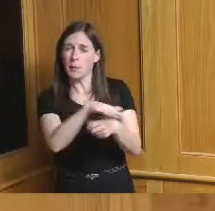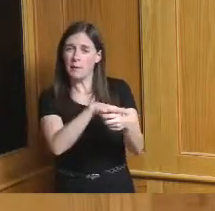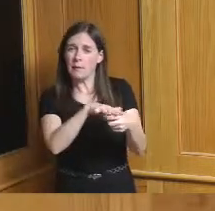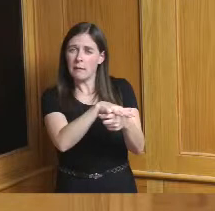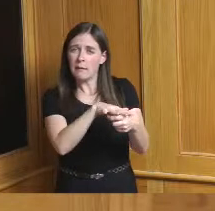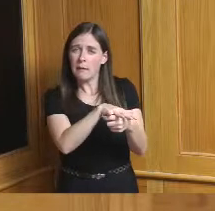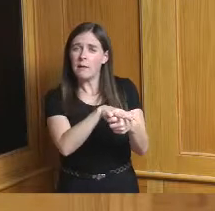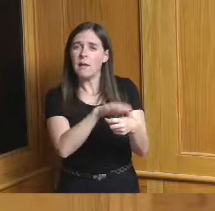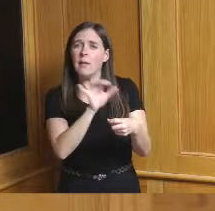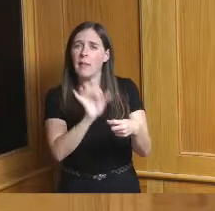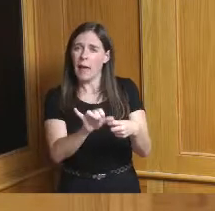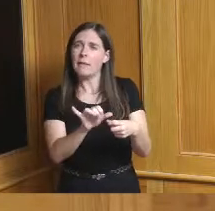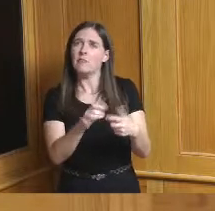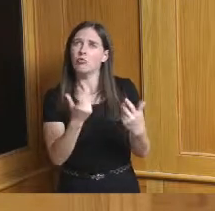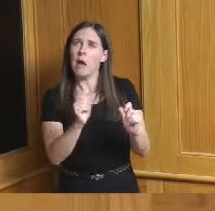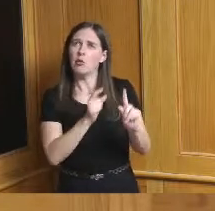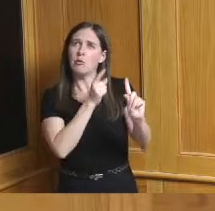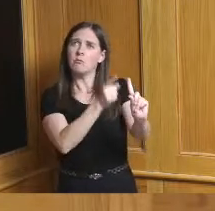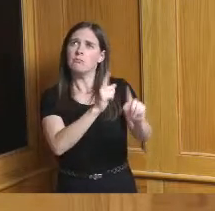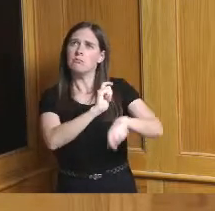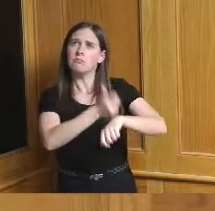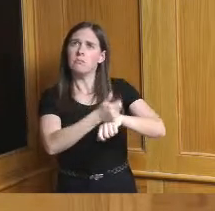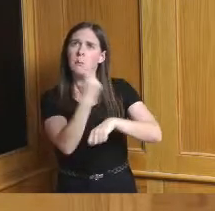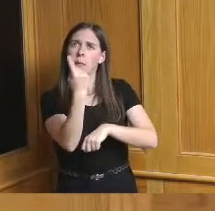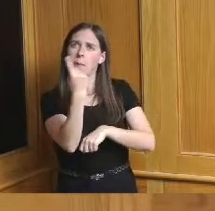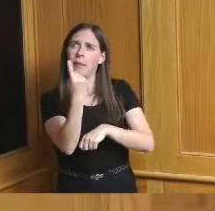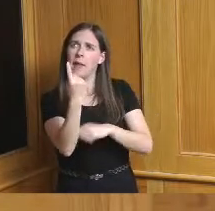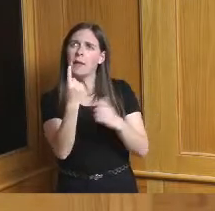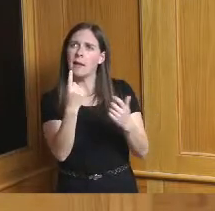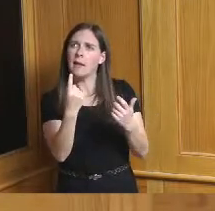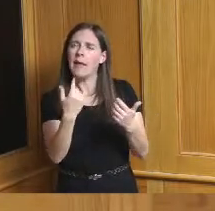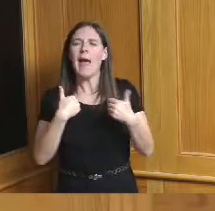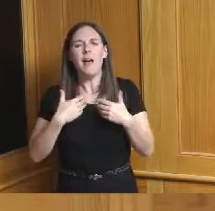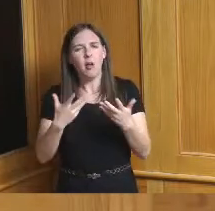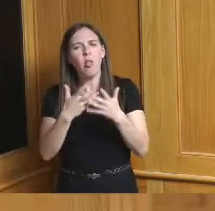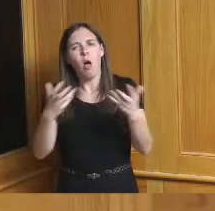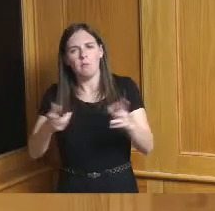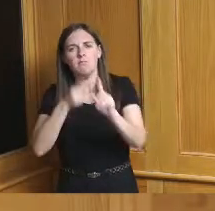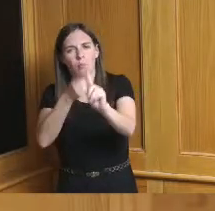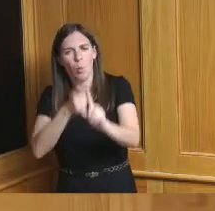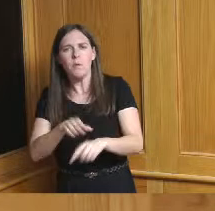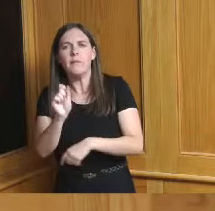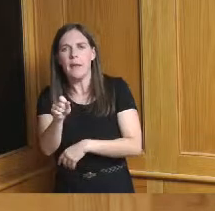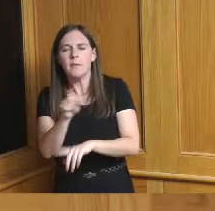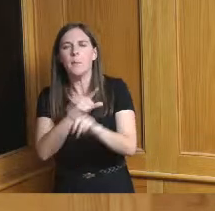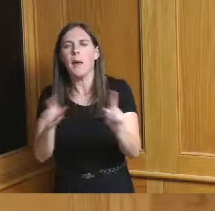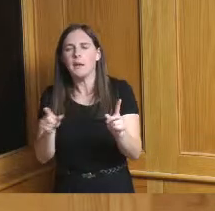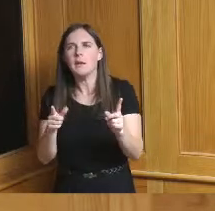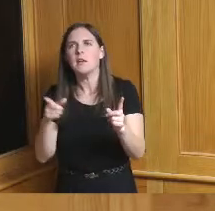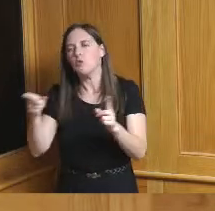way maybe as she was saying because I not only do I want the the Mayors and the